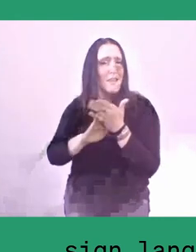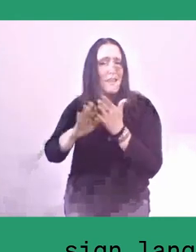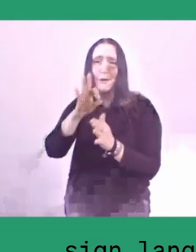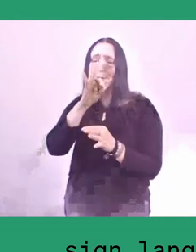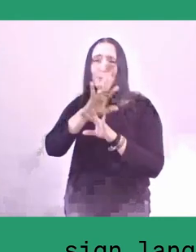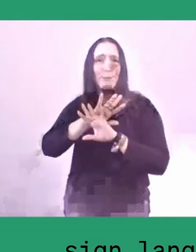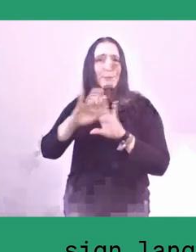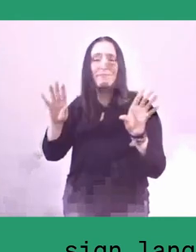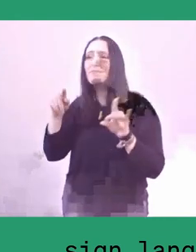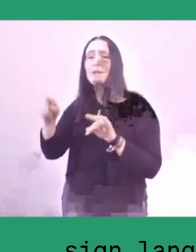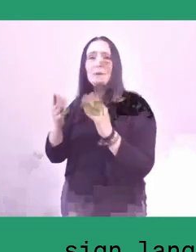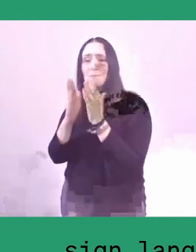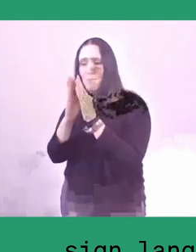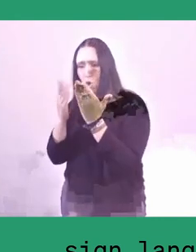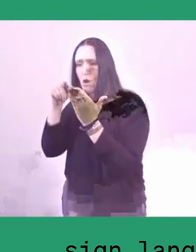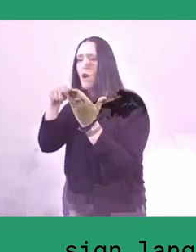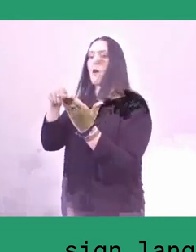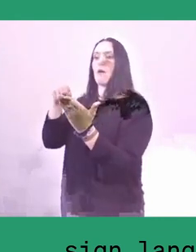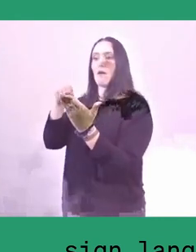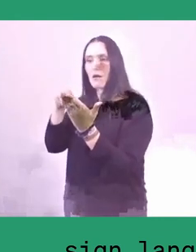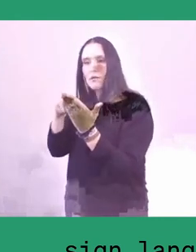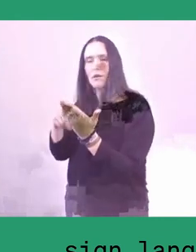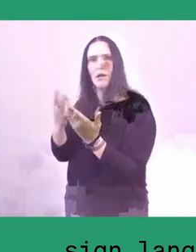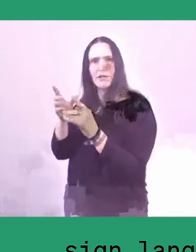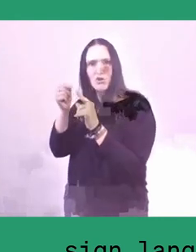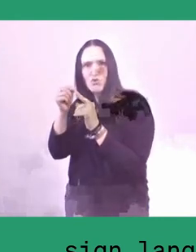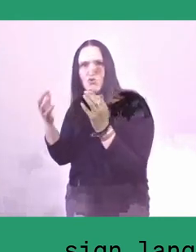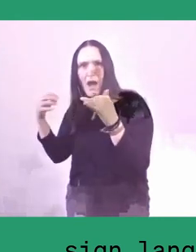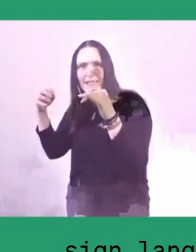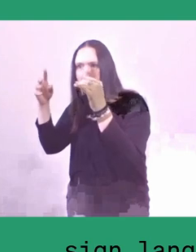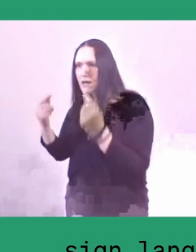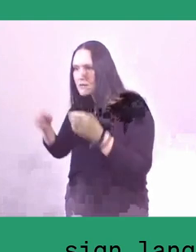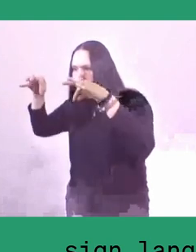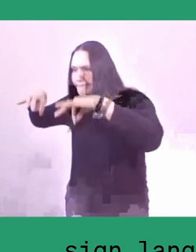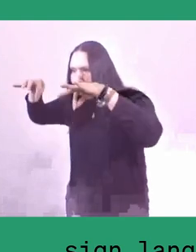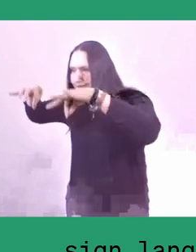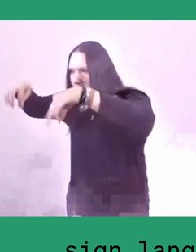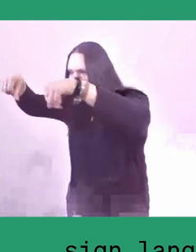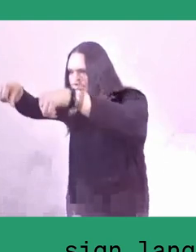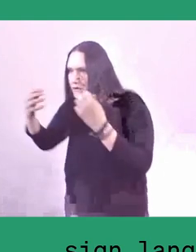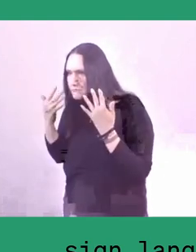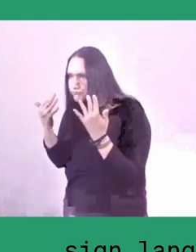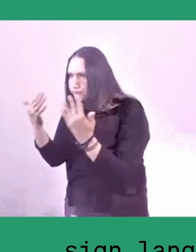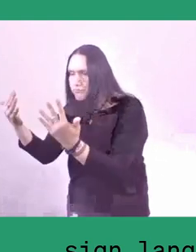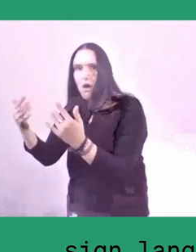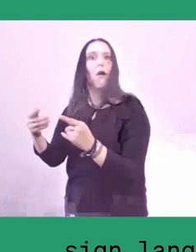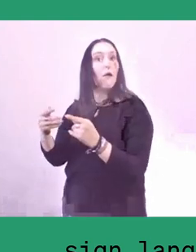Therefore I think there is urgency to use lumbung and to revive it.